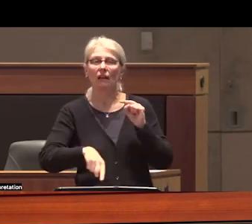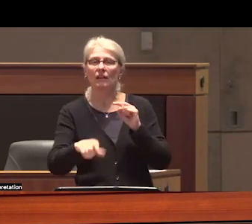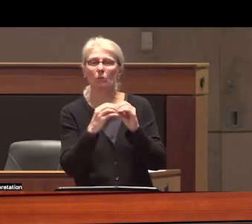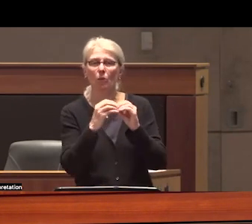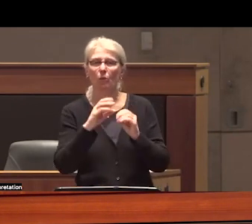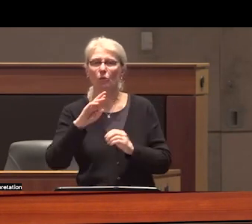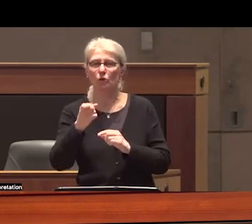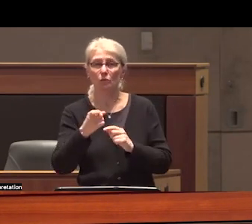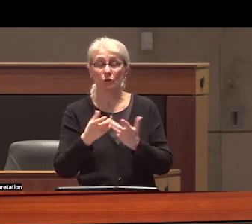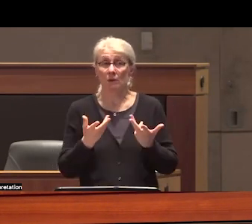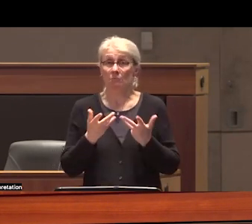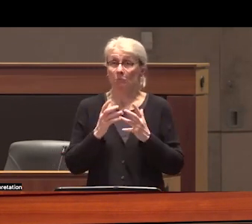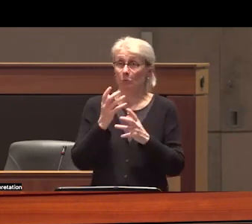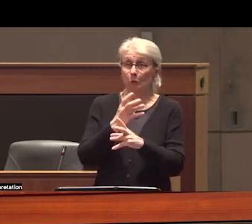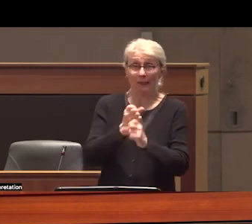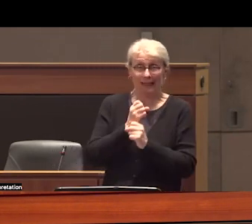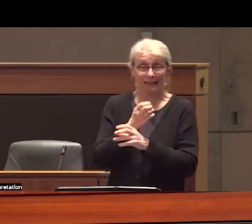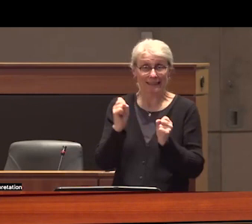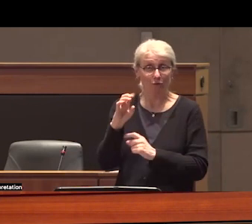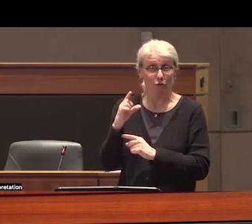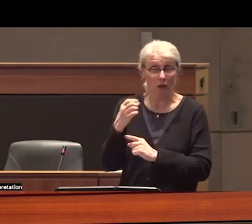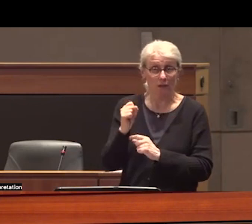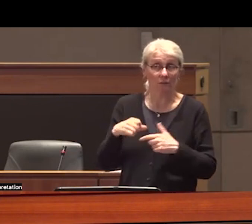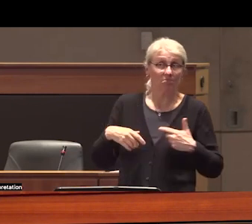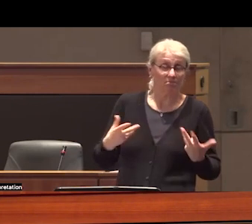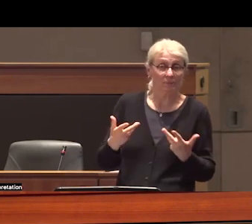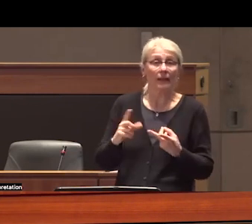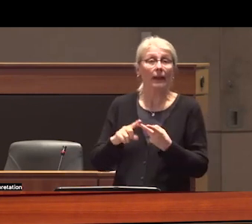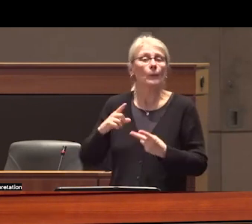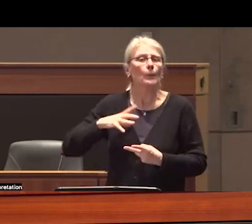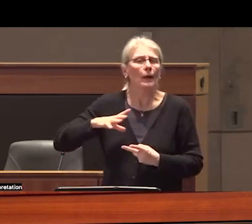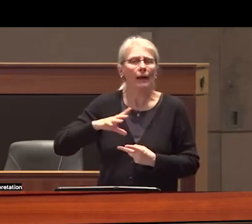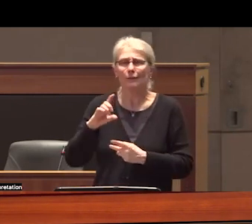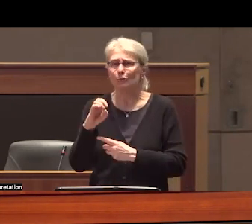then whether someone can get safe Supply and the form it takes comes down to the whims of